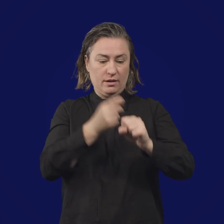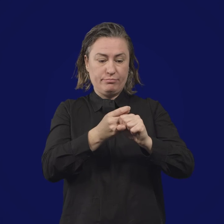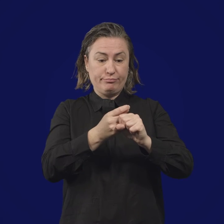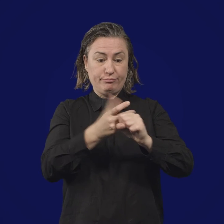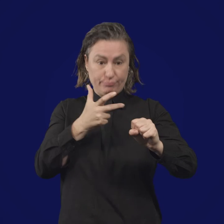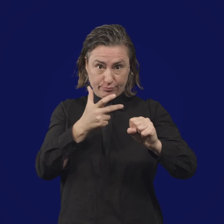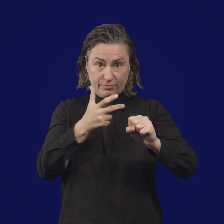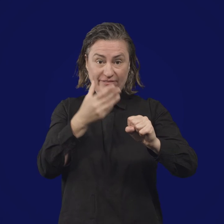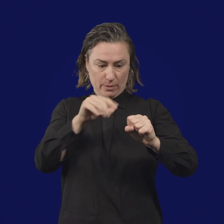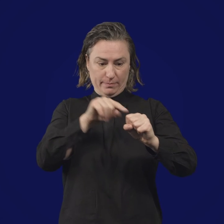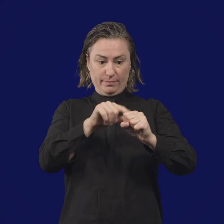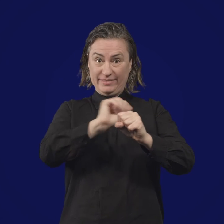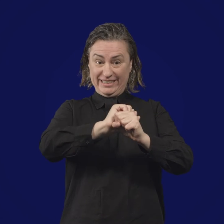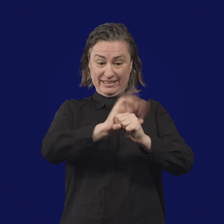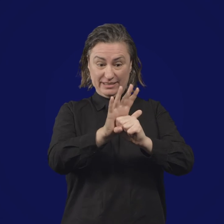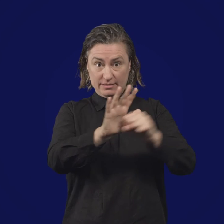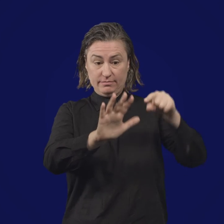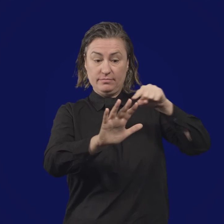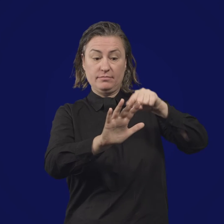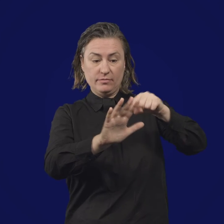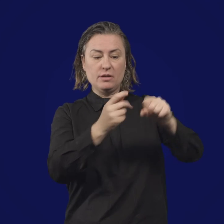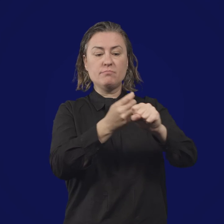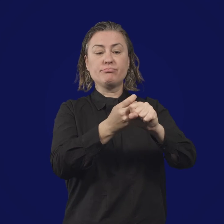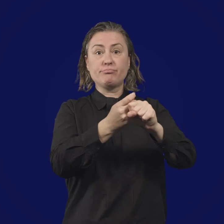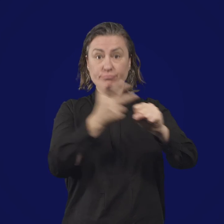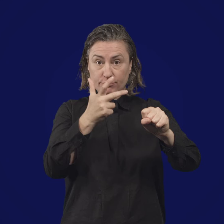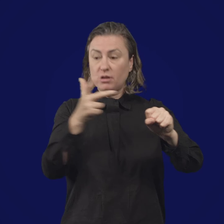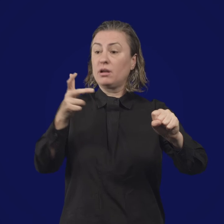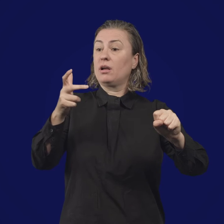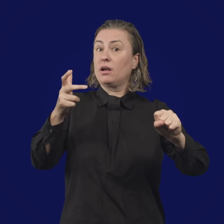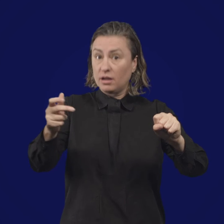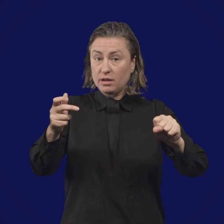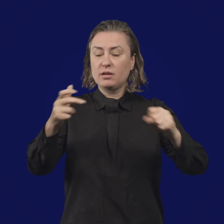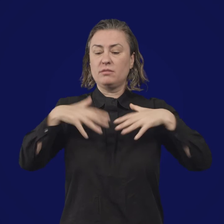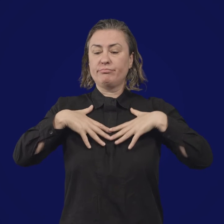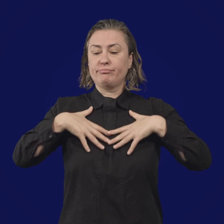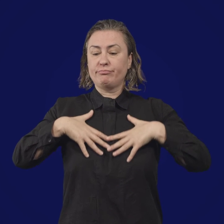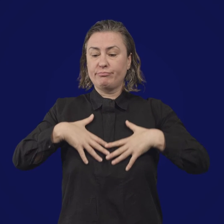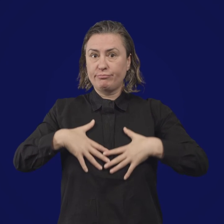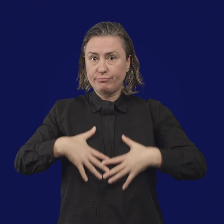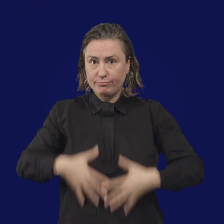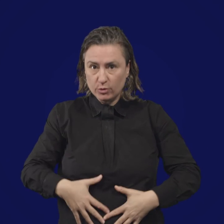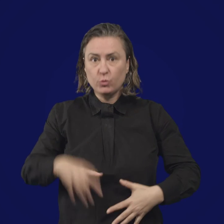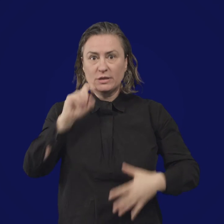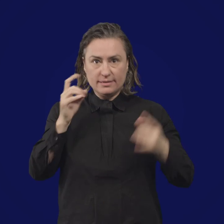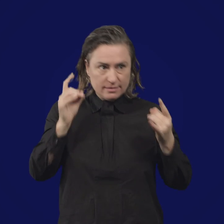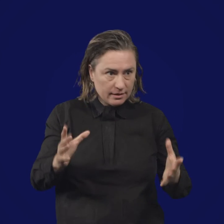Some of the virus particles will be destroyed completely, but some will be broken down and remain in your system to build better immunity.